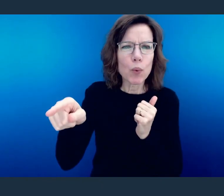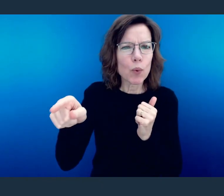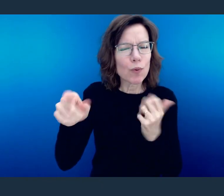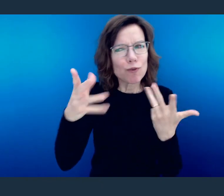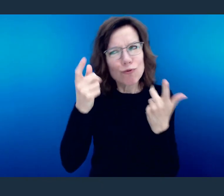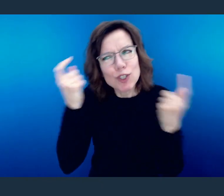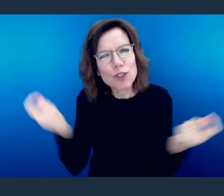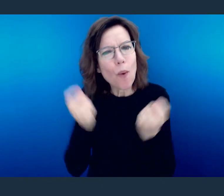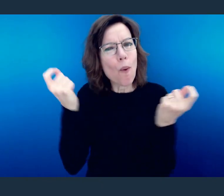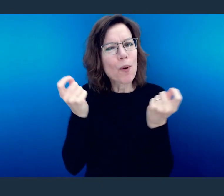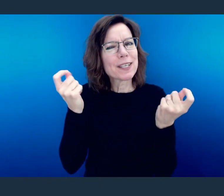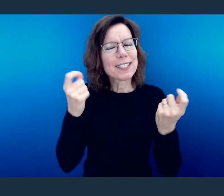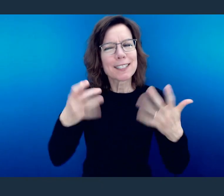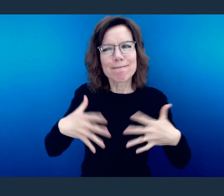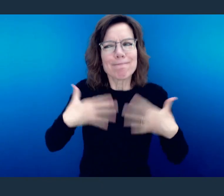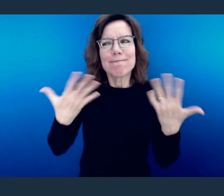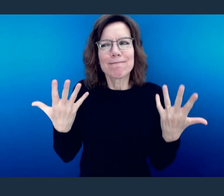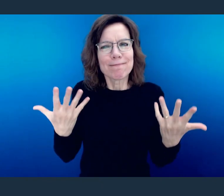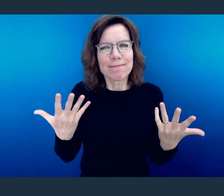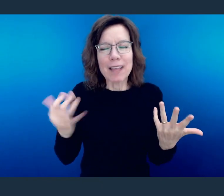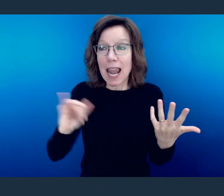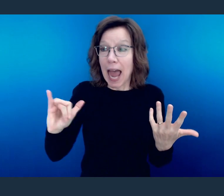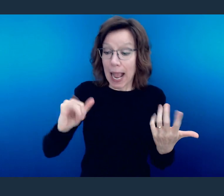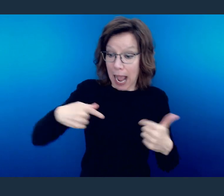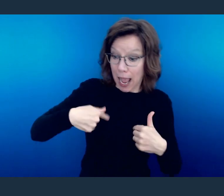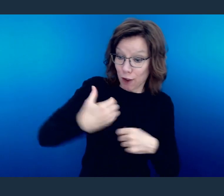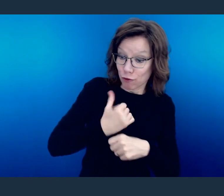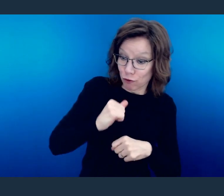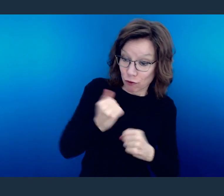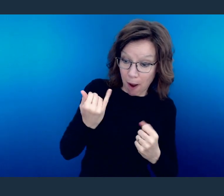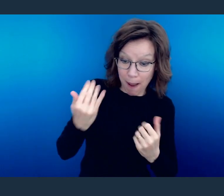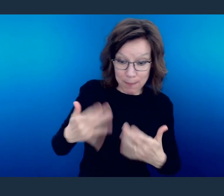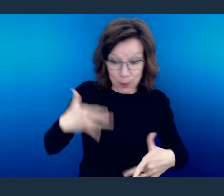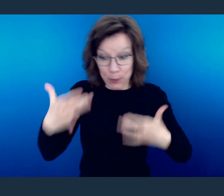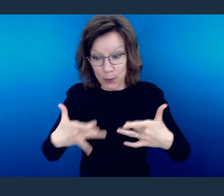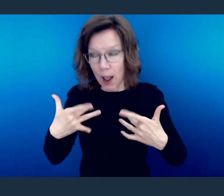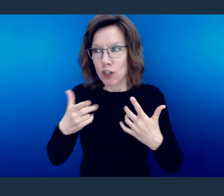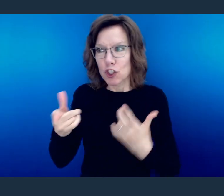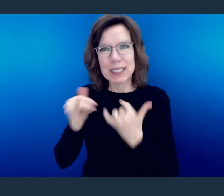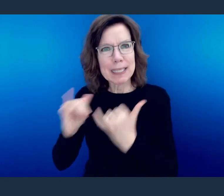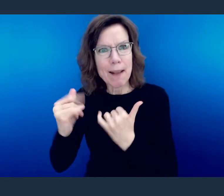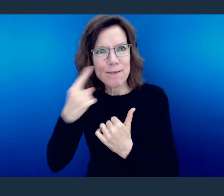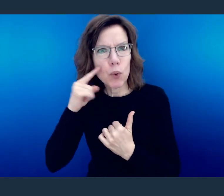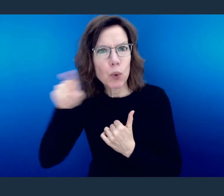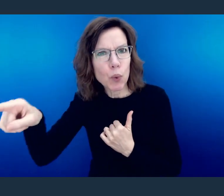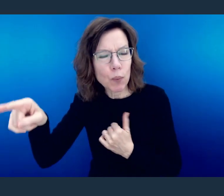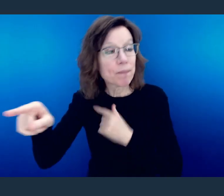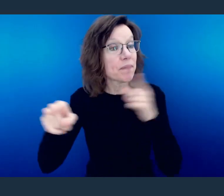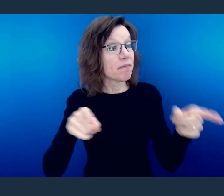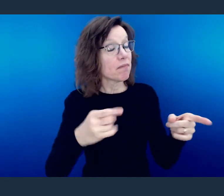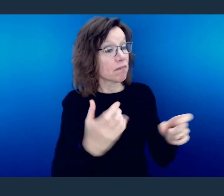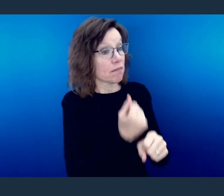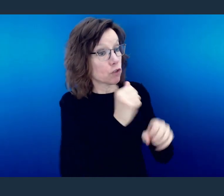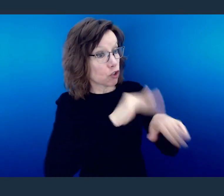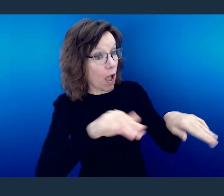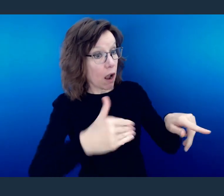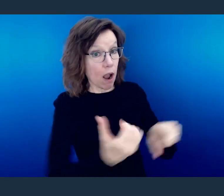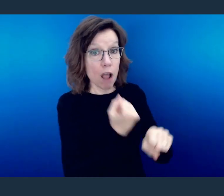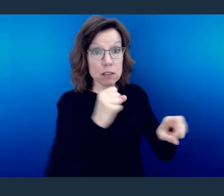And rejoice just like they are rejoicing. Rejoice like it was you. When someone else's child gets a scholarship, rejoice like it's your child.